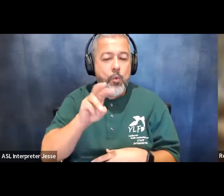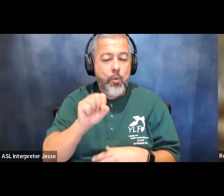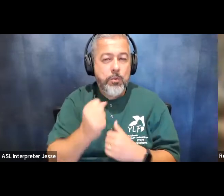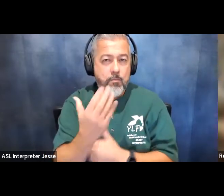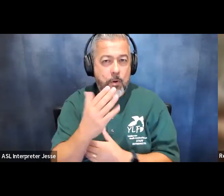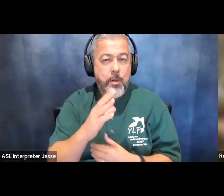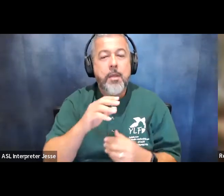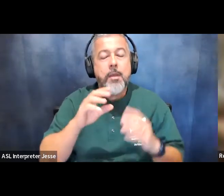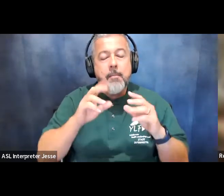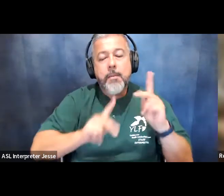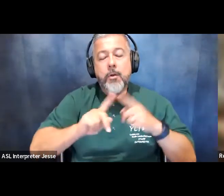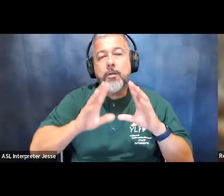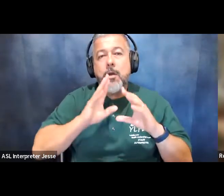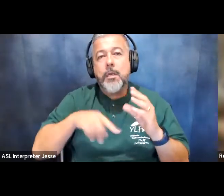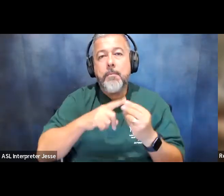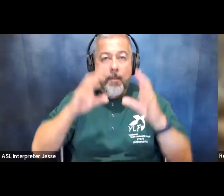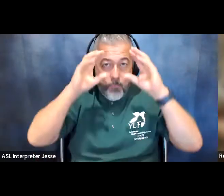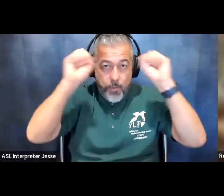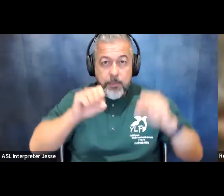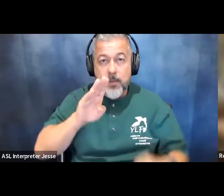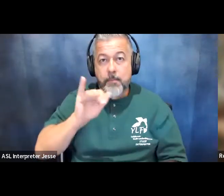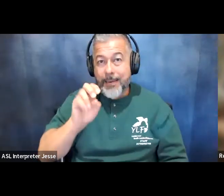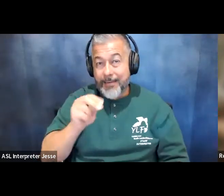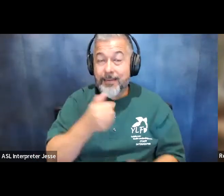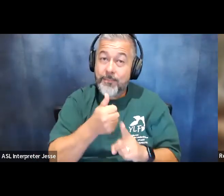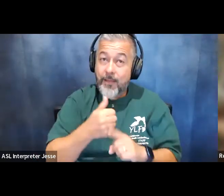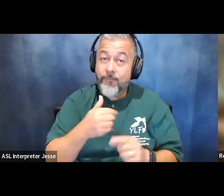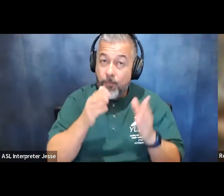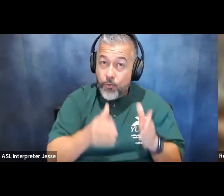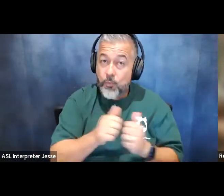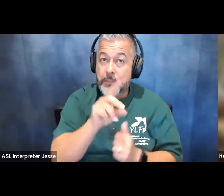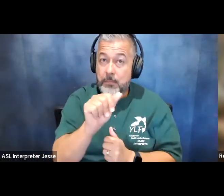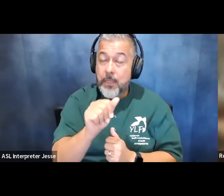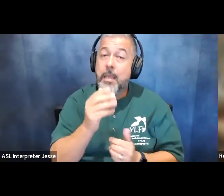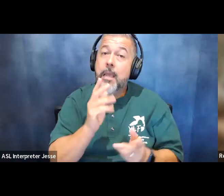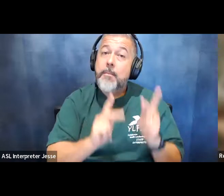president biden who's a person with a disability that people might challenge our leadership